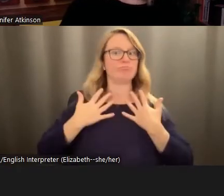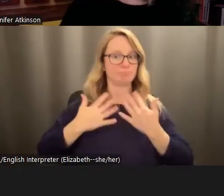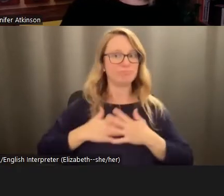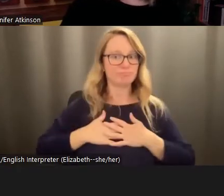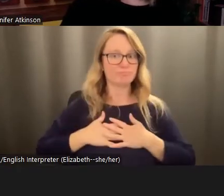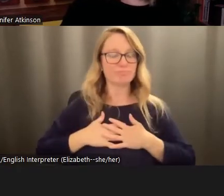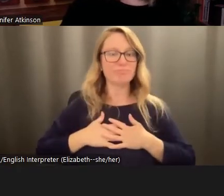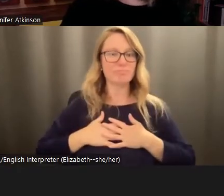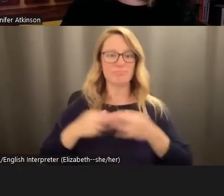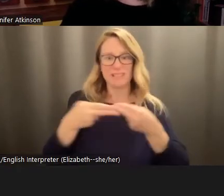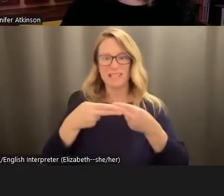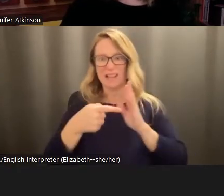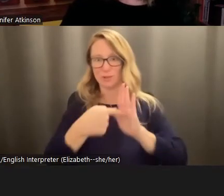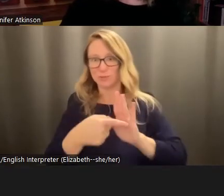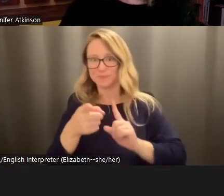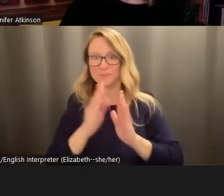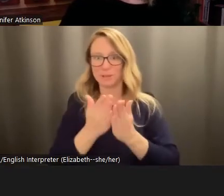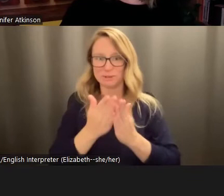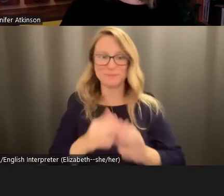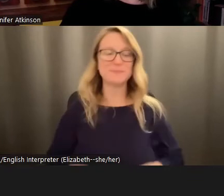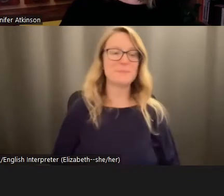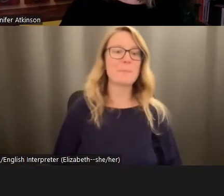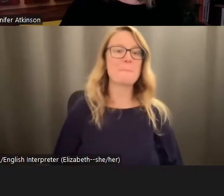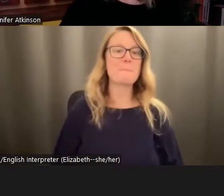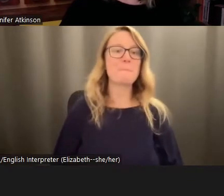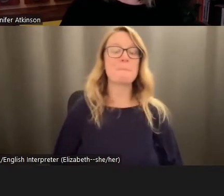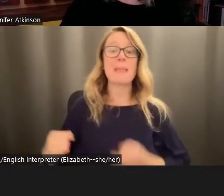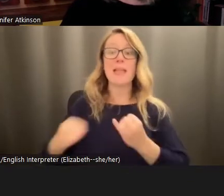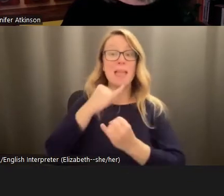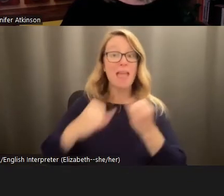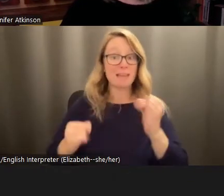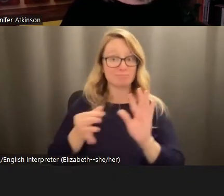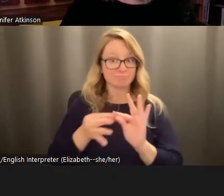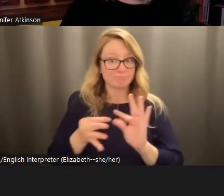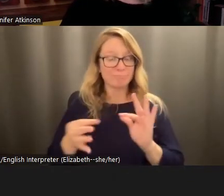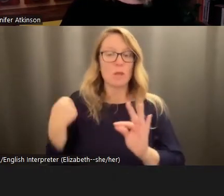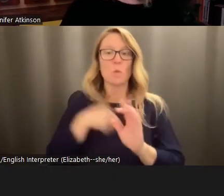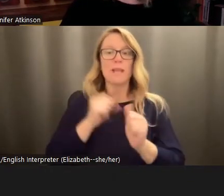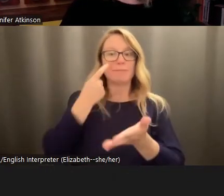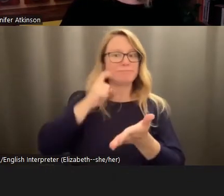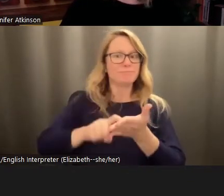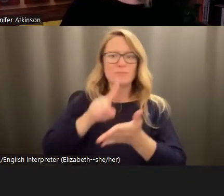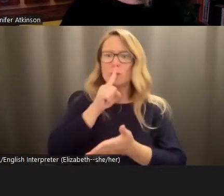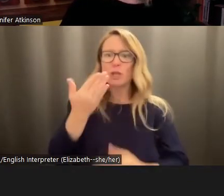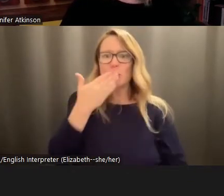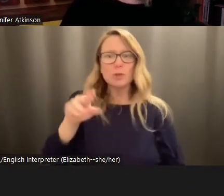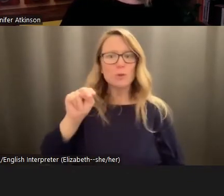that on the slide here. So I want to end by saying this is where we can recognize some really good news at the heart of